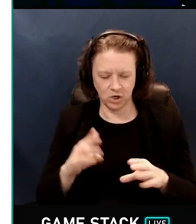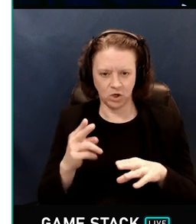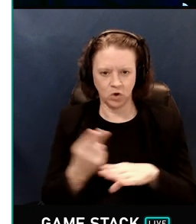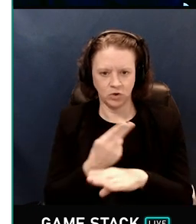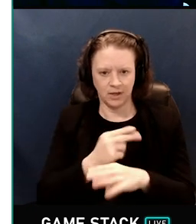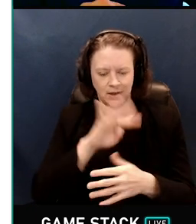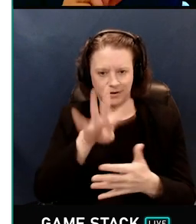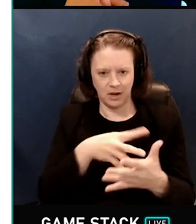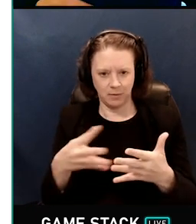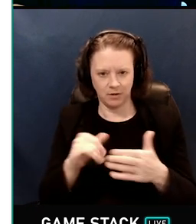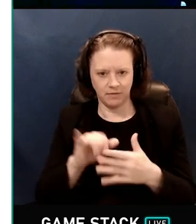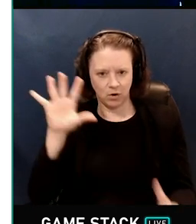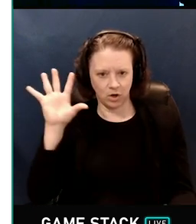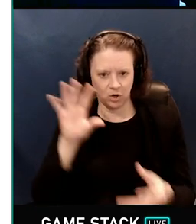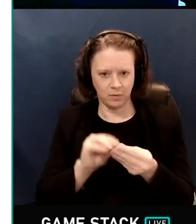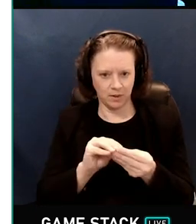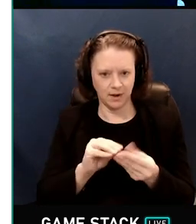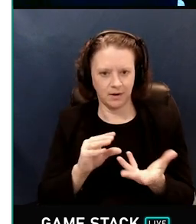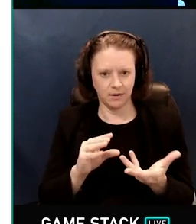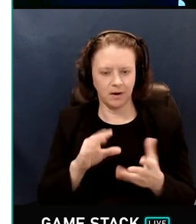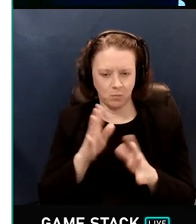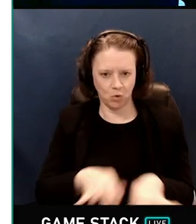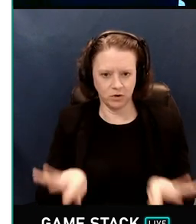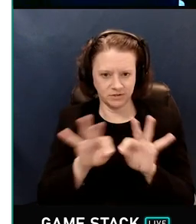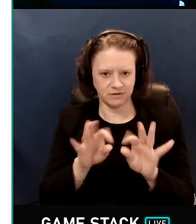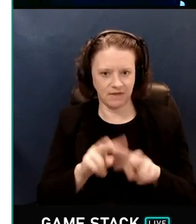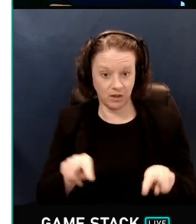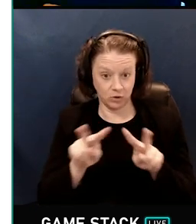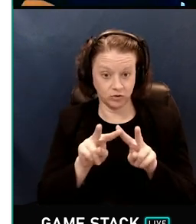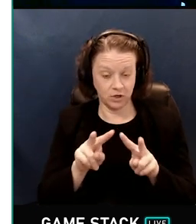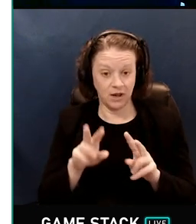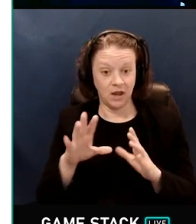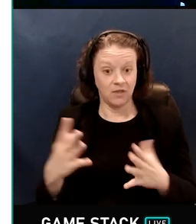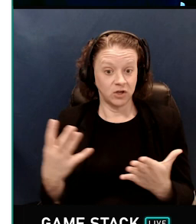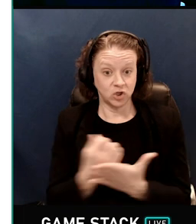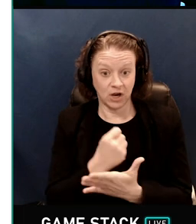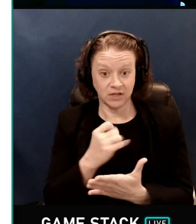cumulative importance values. So the chance of a light in the subset being